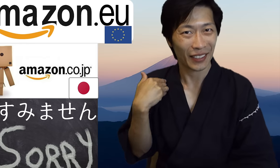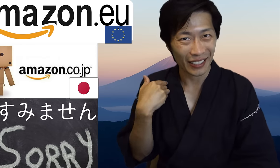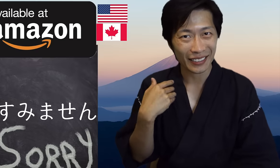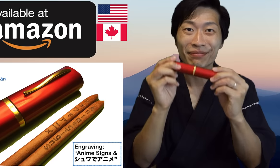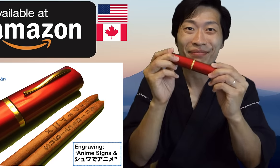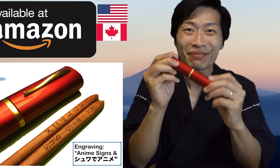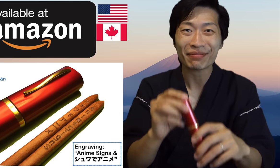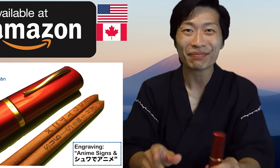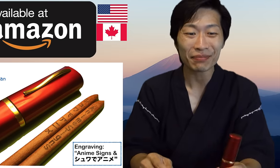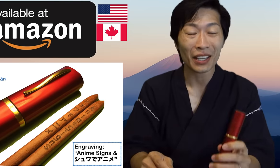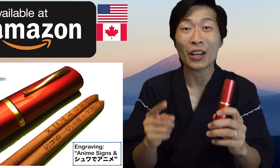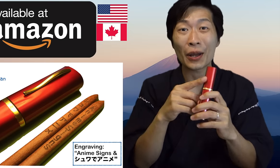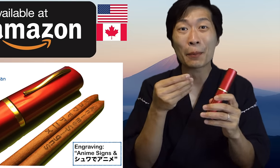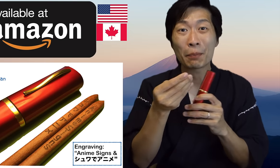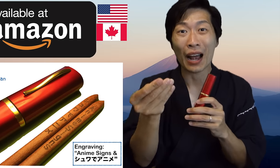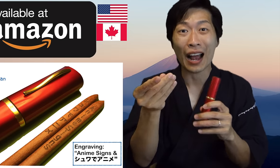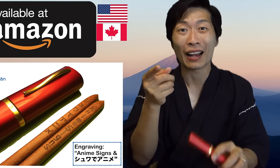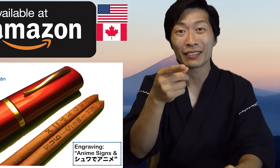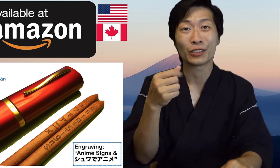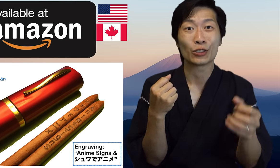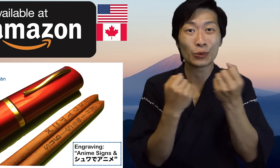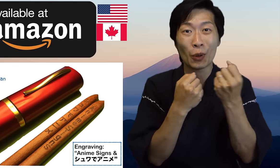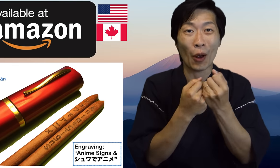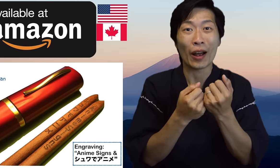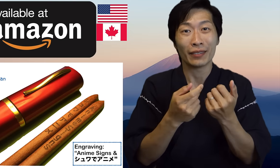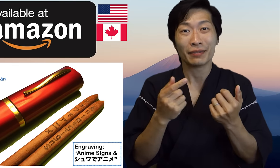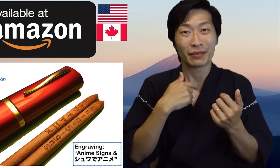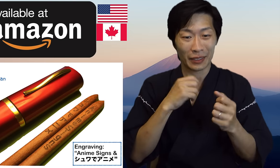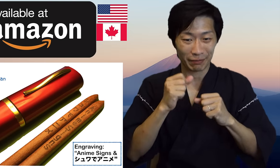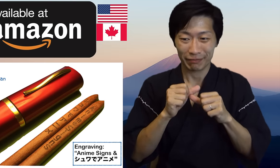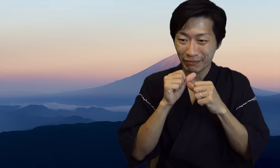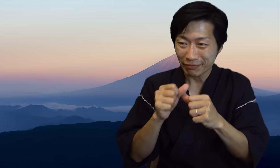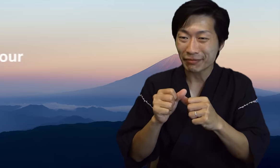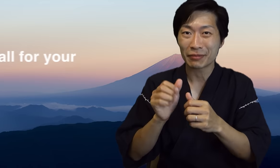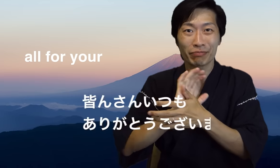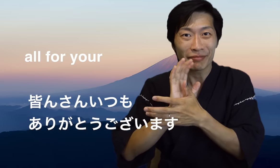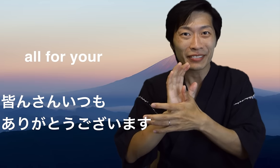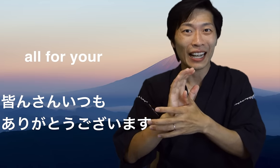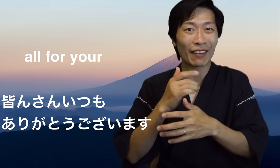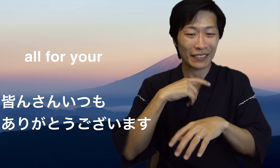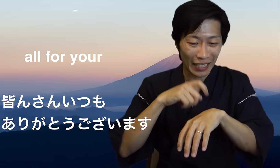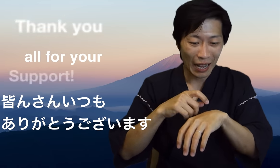With your support you help me continue to make more sign language videos.